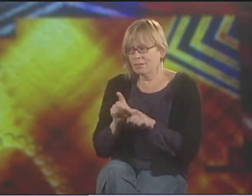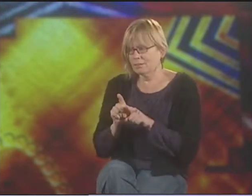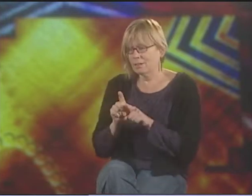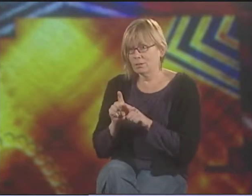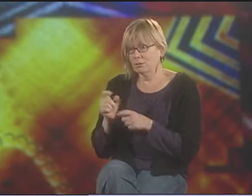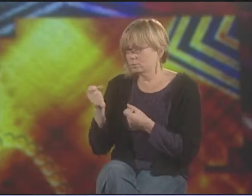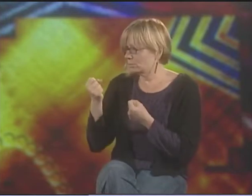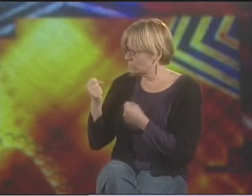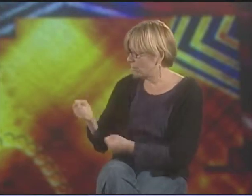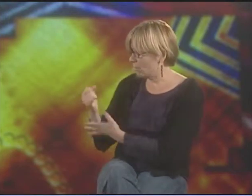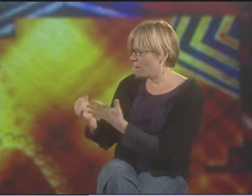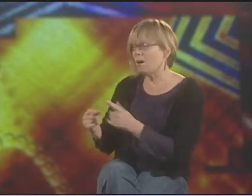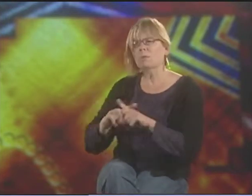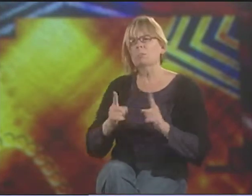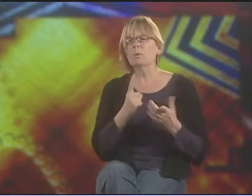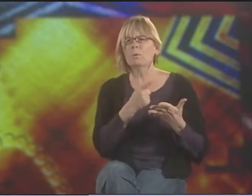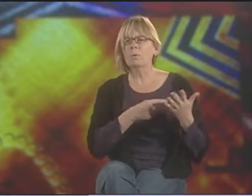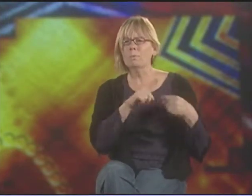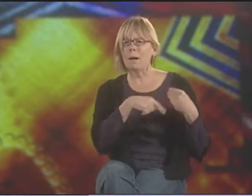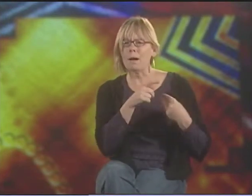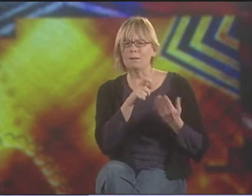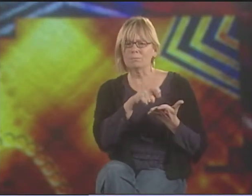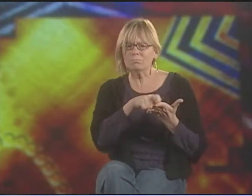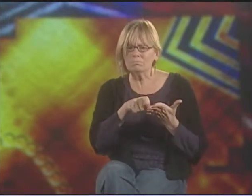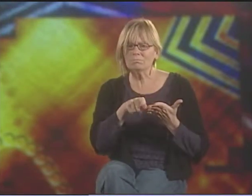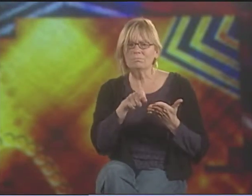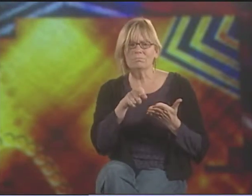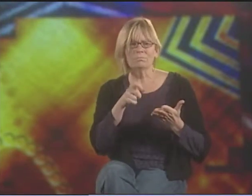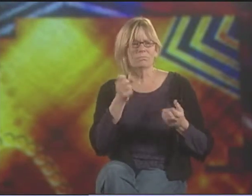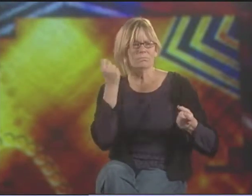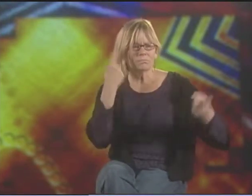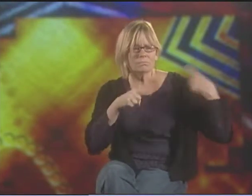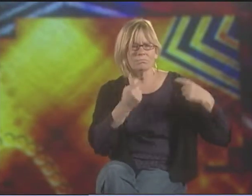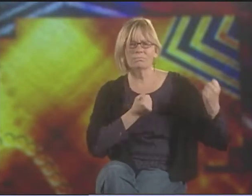SO I STARTED THINKING ABOUT HOW THE IDEAS IN DE'VIA ARTWORK